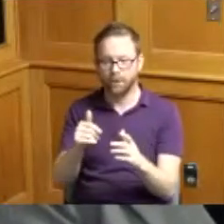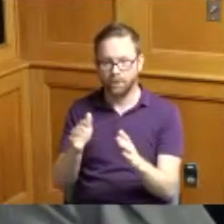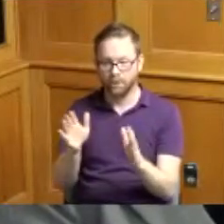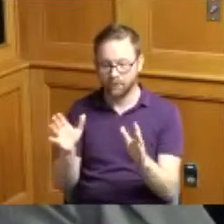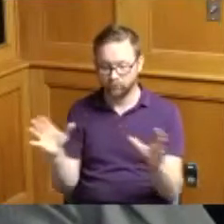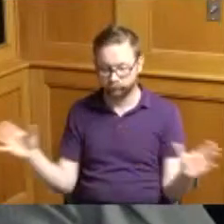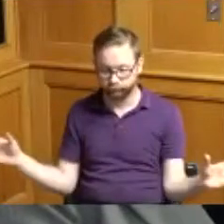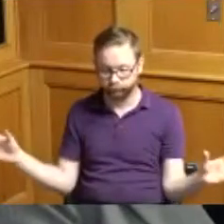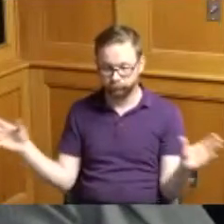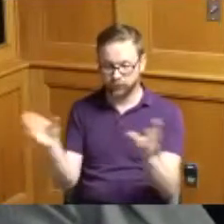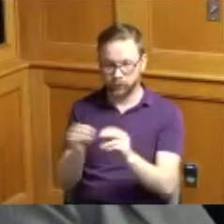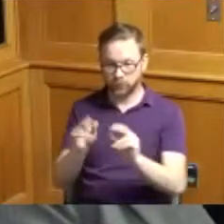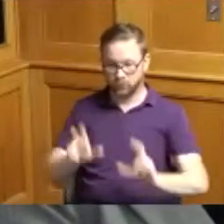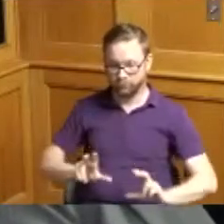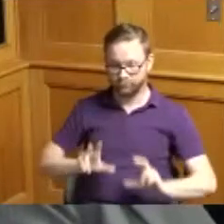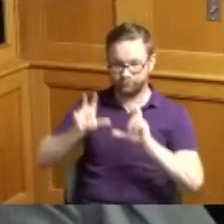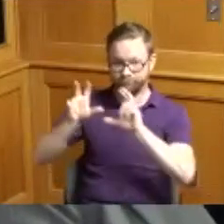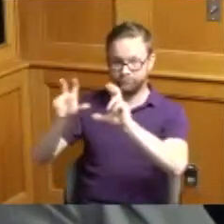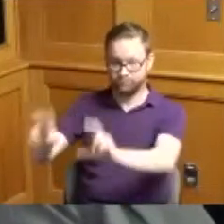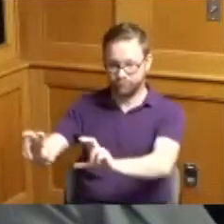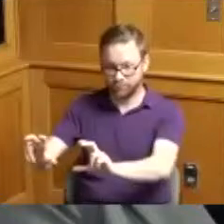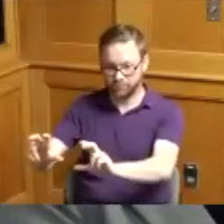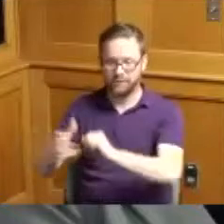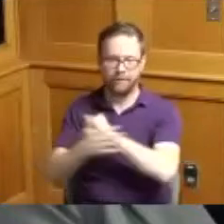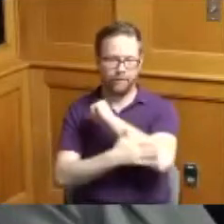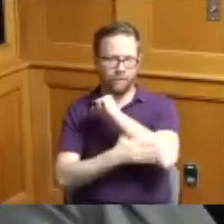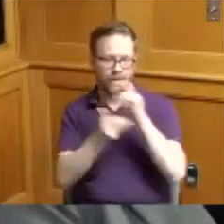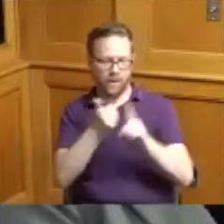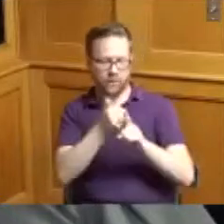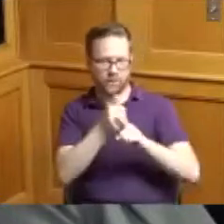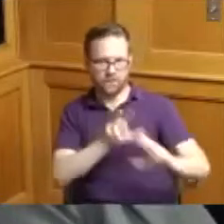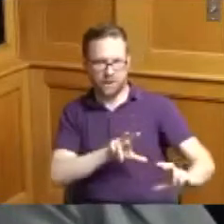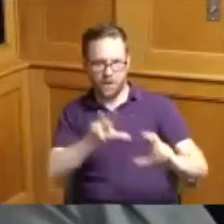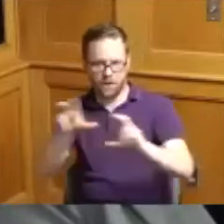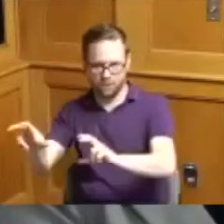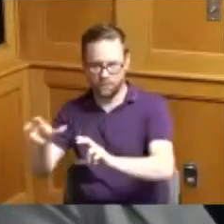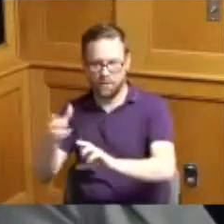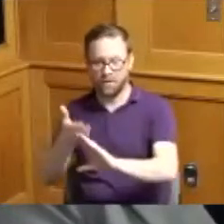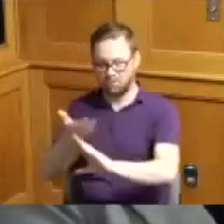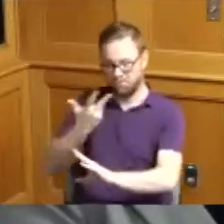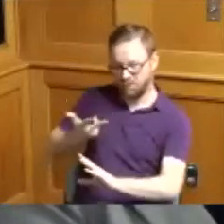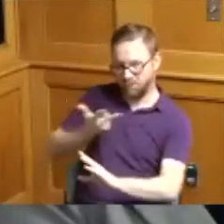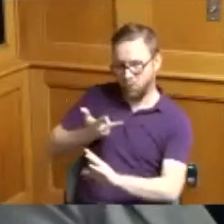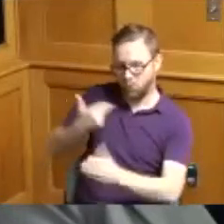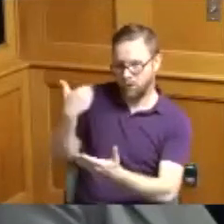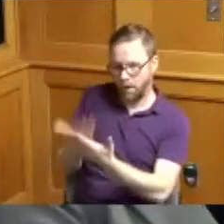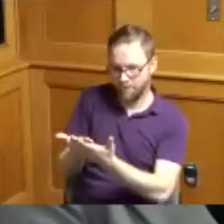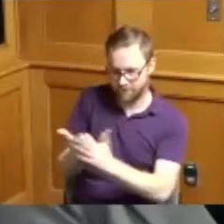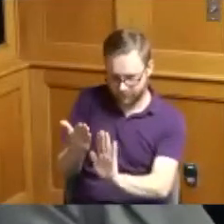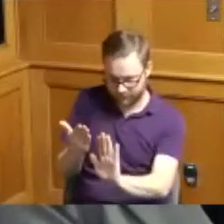total investment that we have made as a county before all of us got here but as a county it's